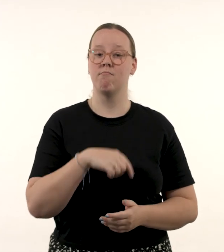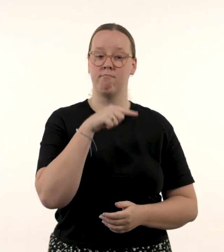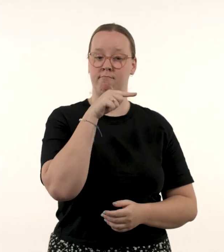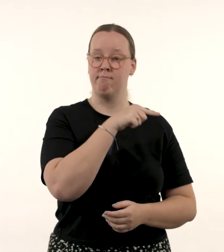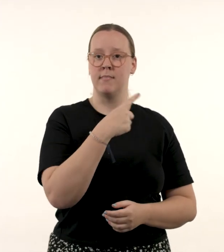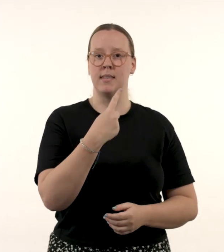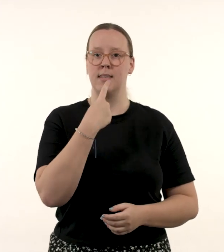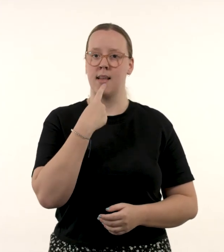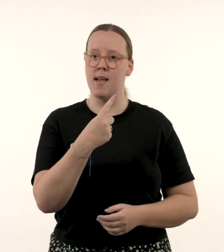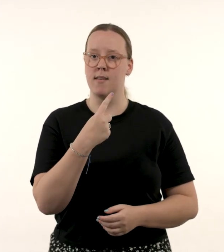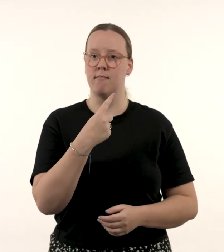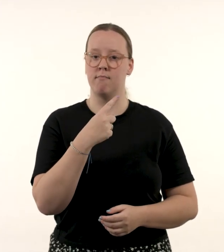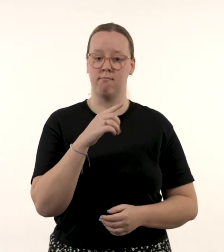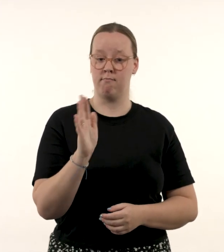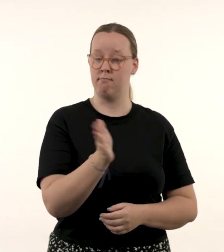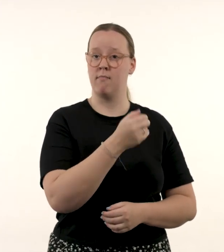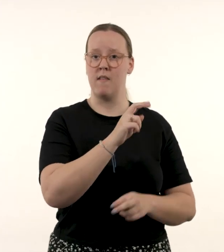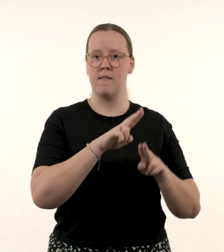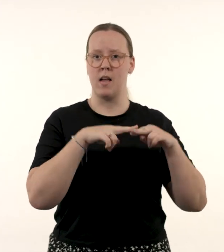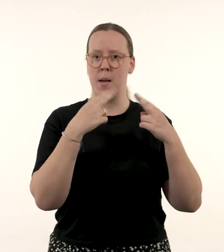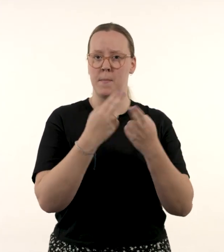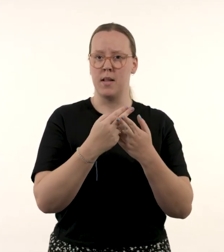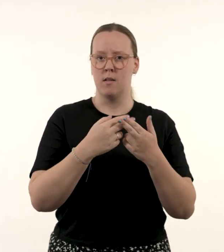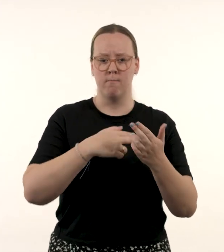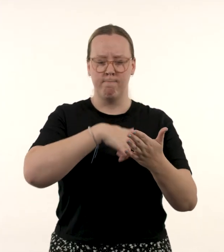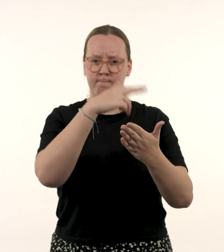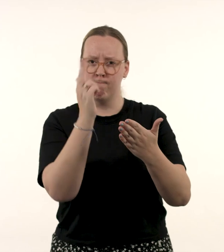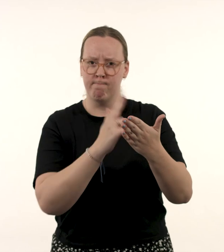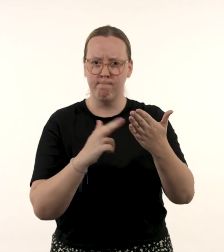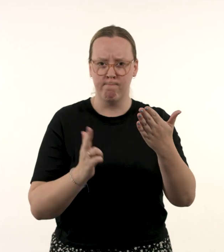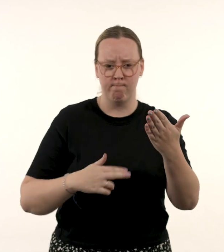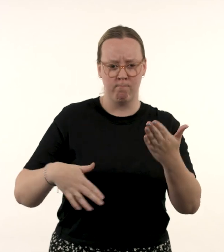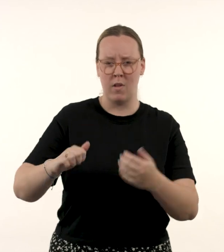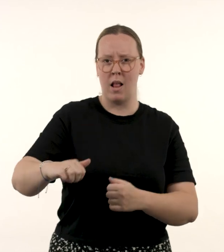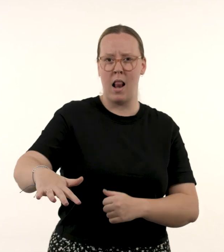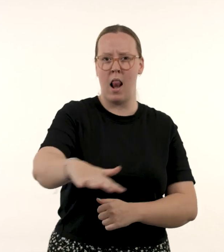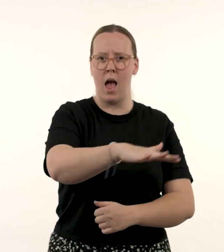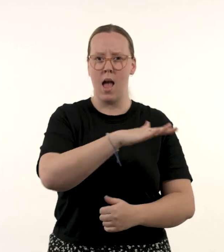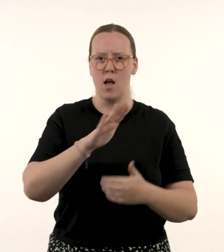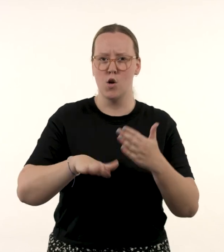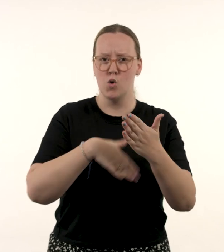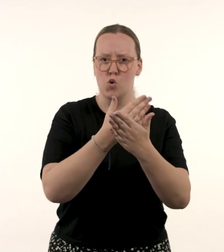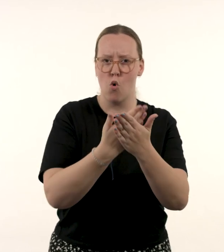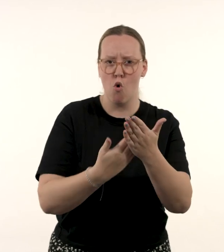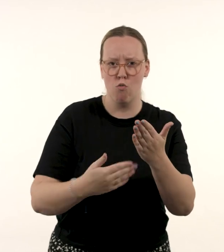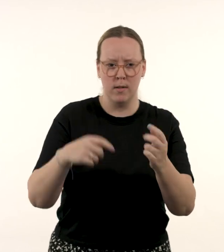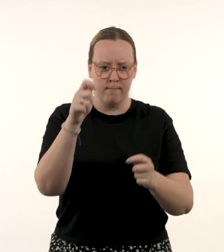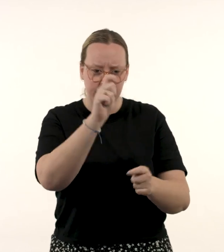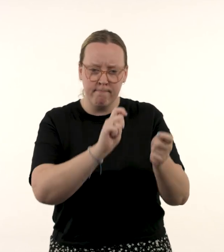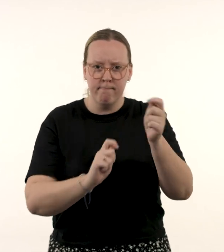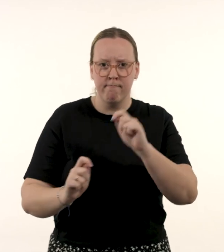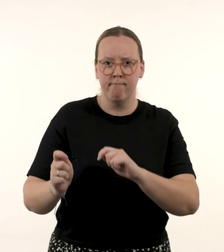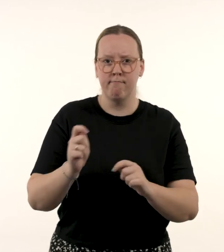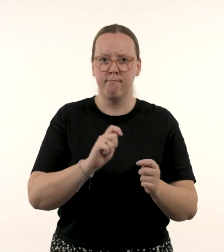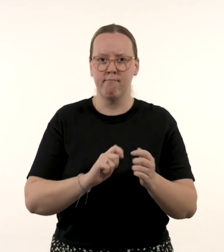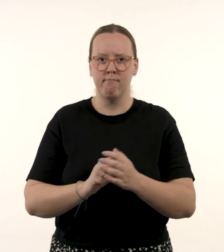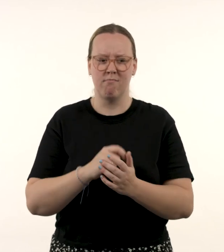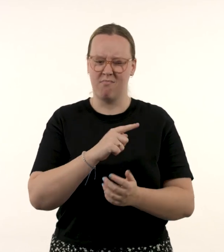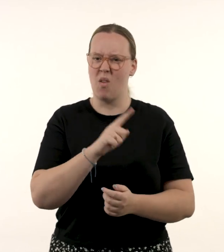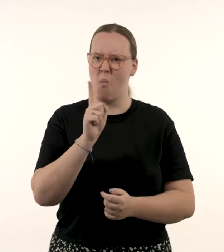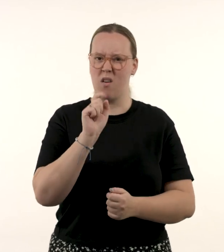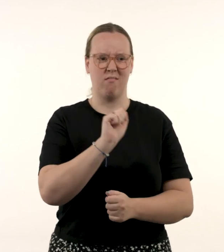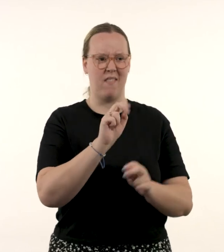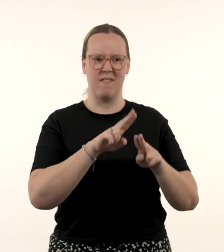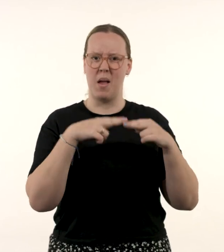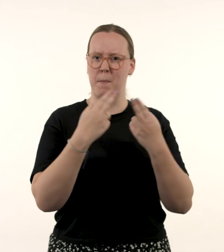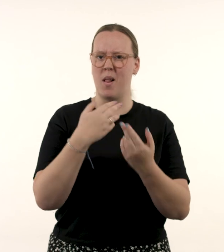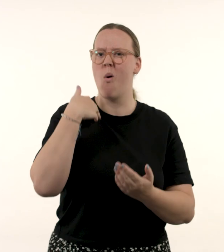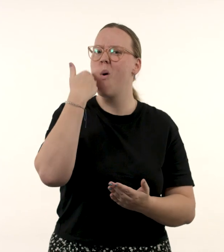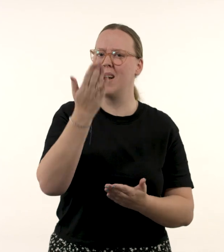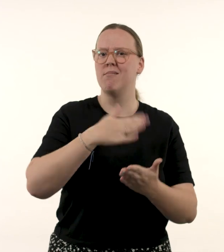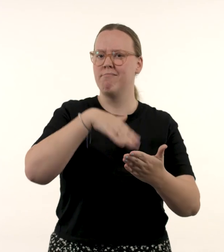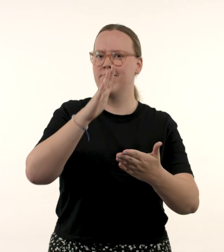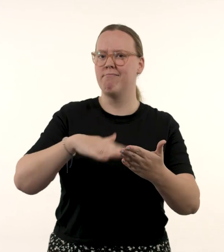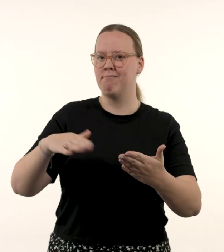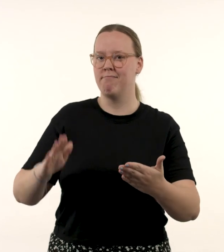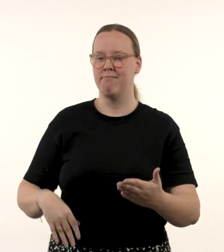‘Songline stories are all around. It’s what my mum and grandma … everyone is painting,’ says Pumani.